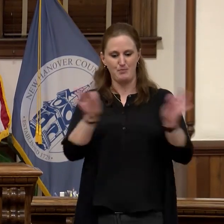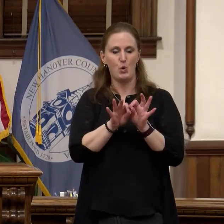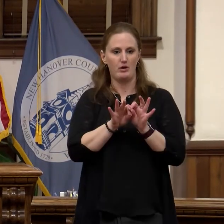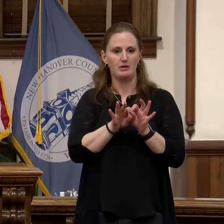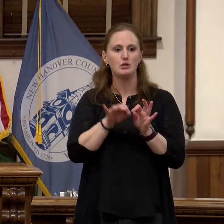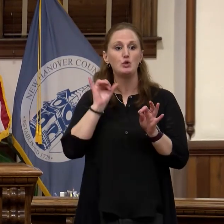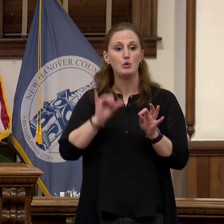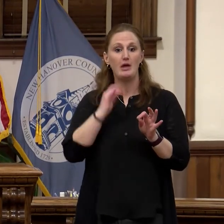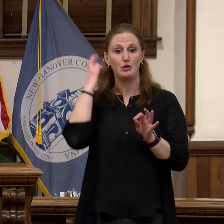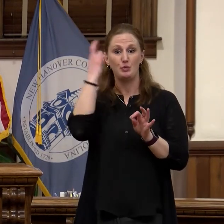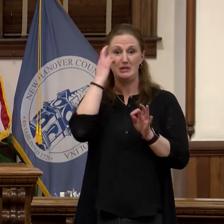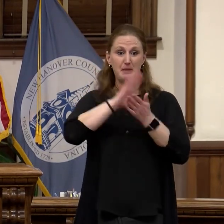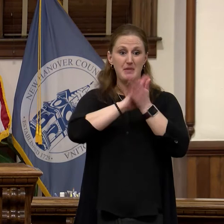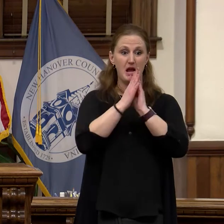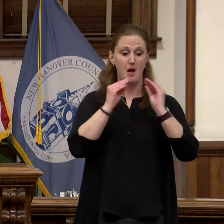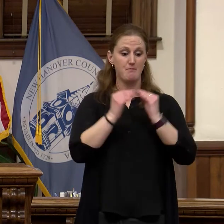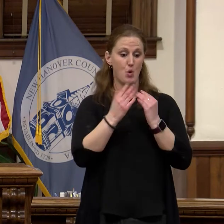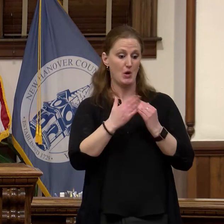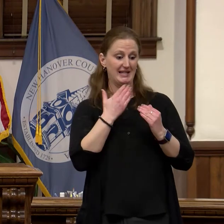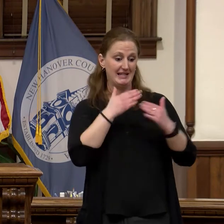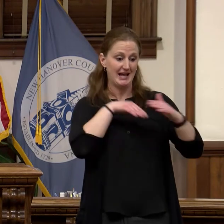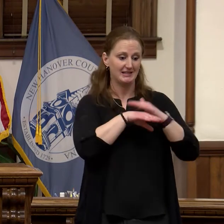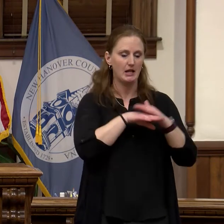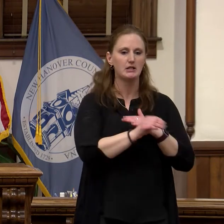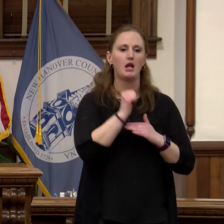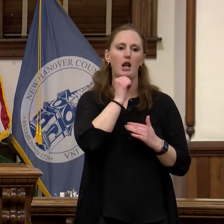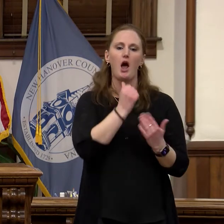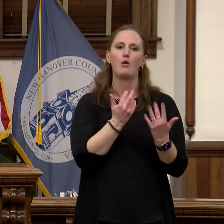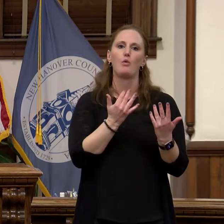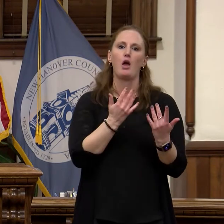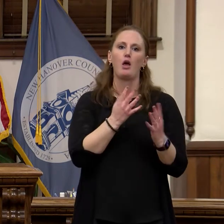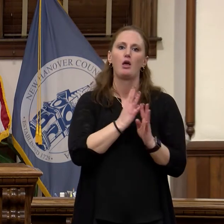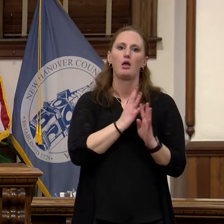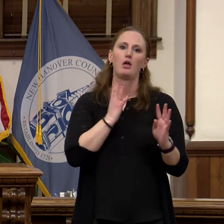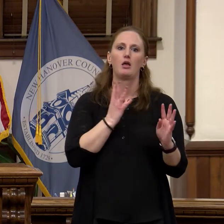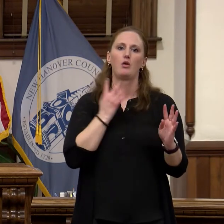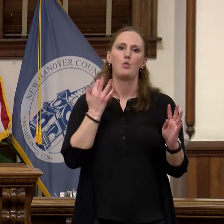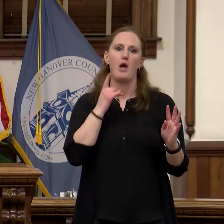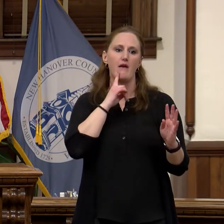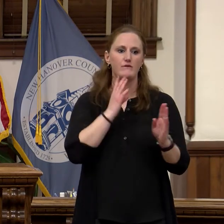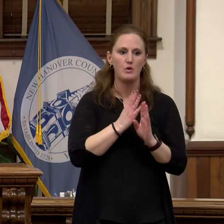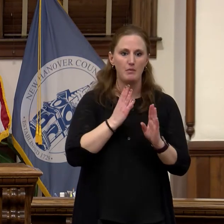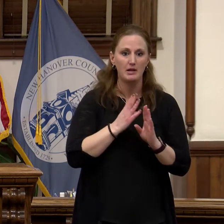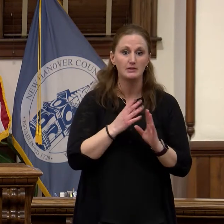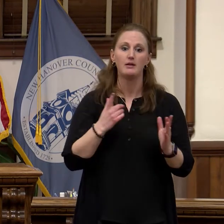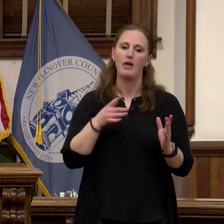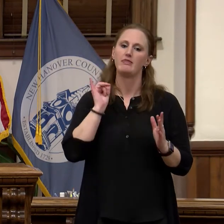access with less wait times and more efficient and innovative options is key.